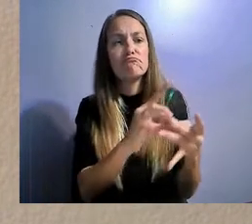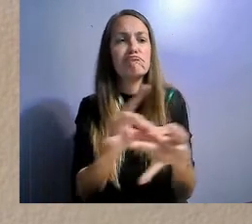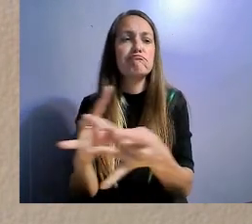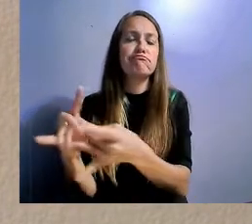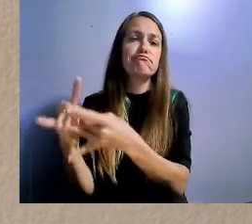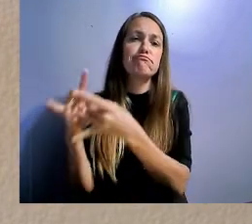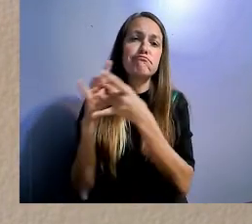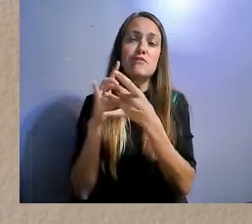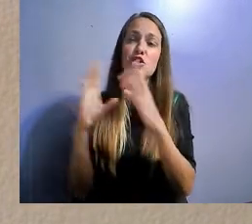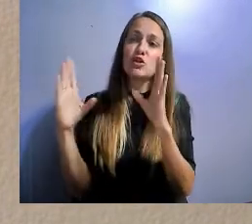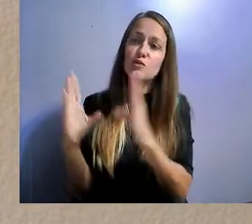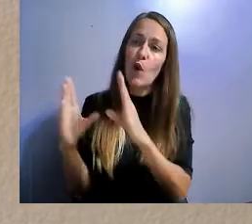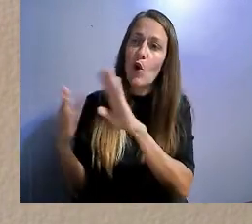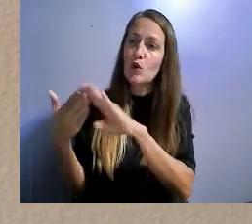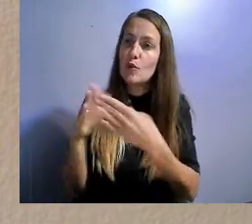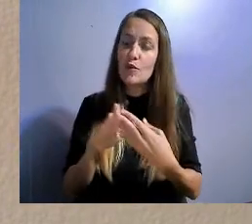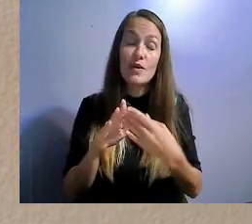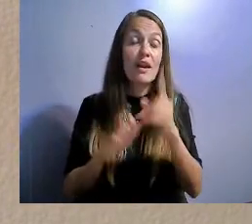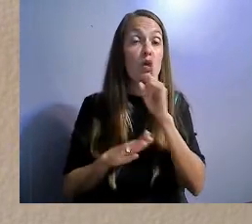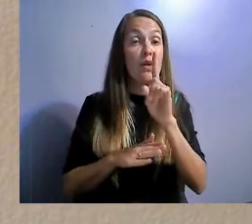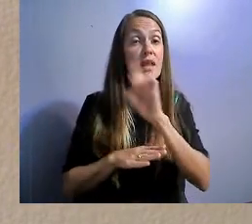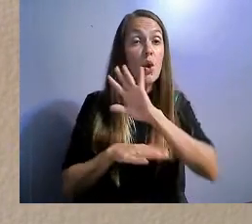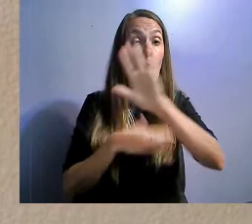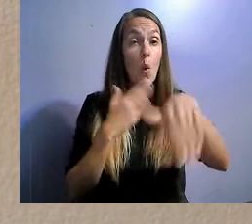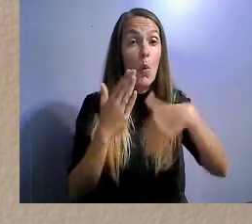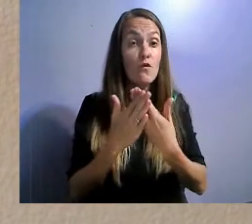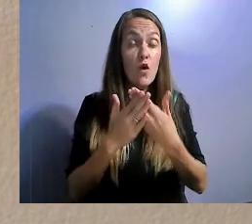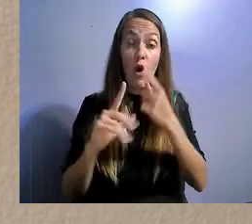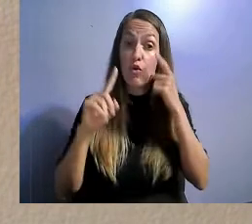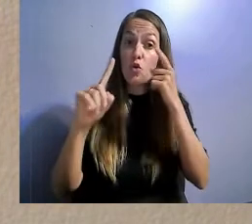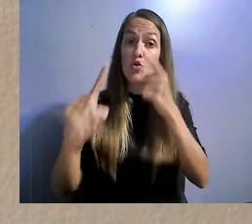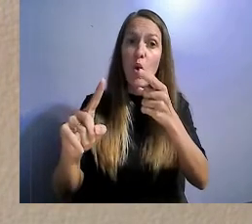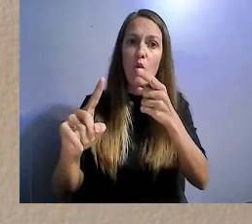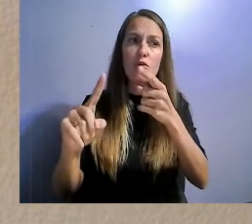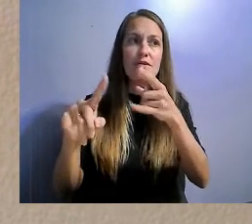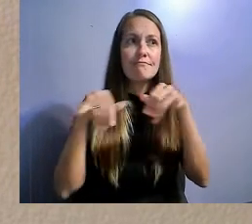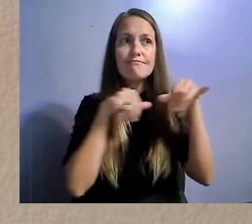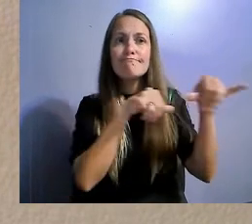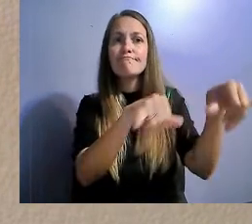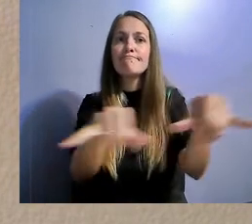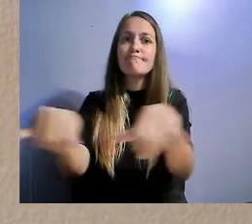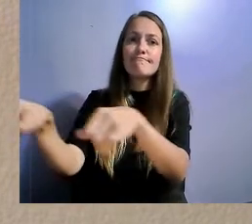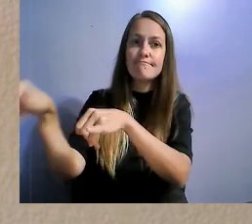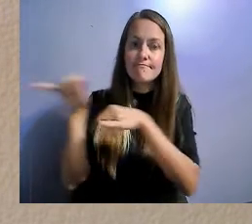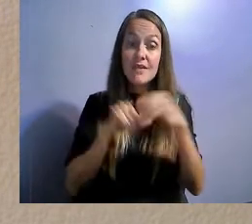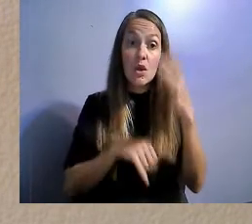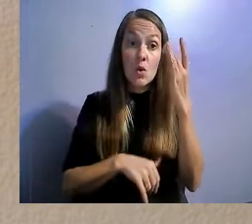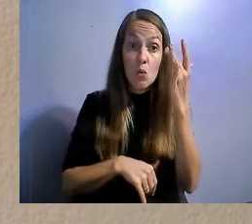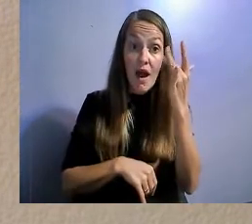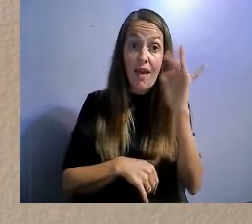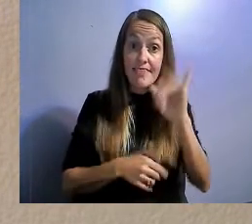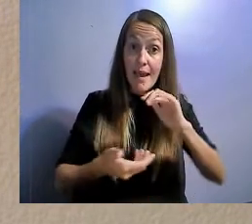I think that having that partnership, that sabbatical relationship can just create the greatest change